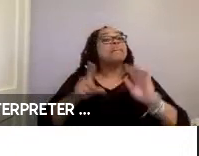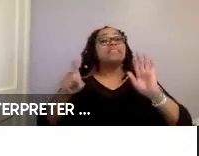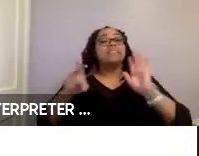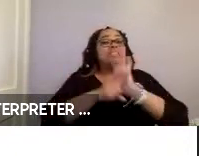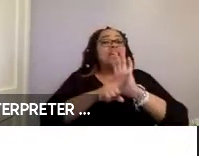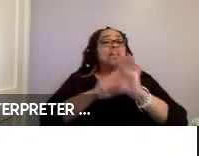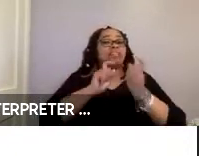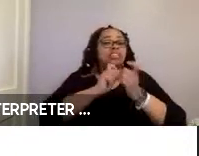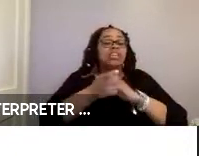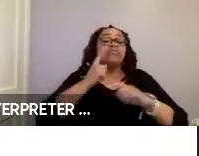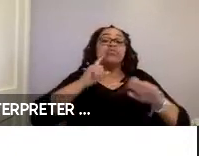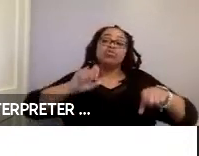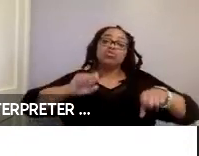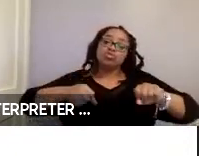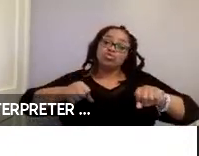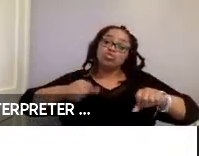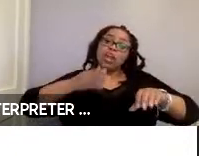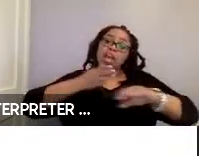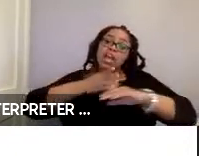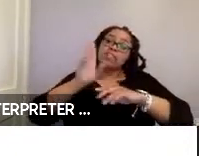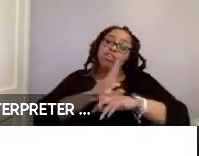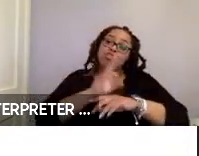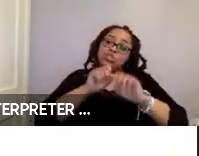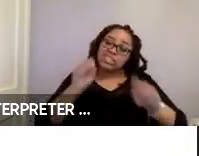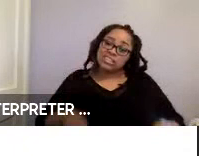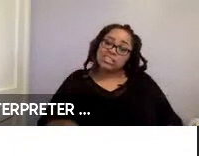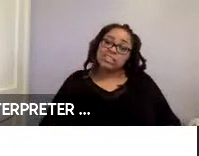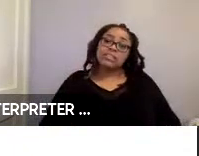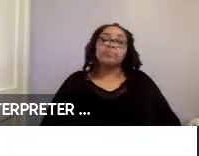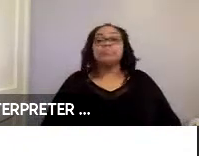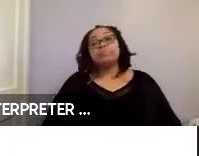changed for scooter users after they used the system. Next.